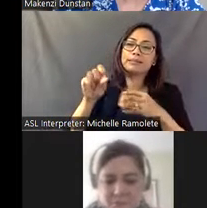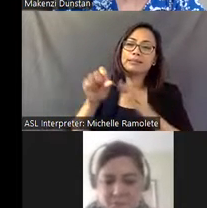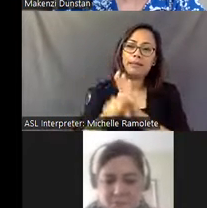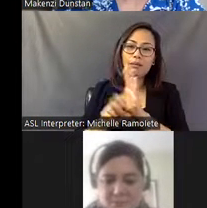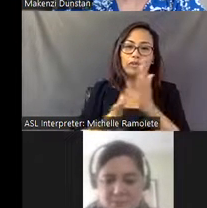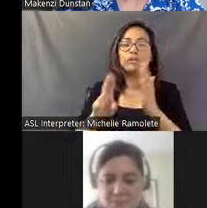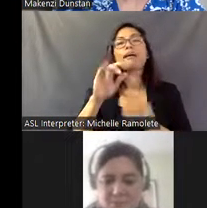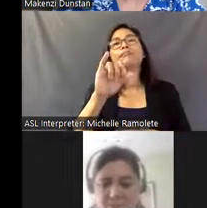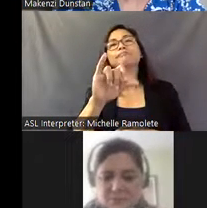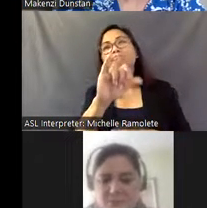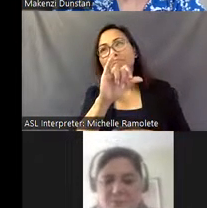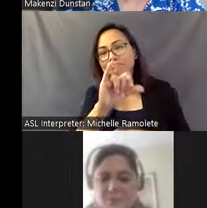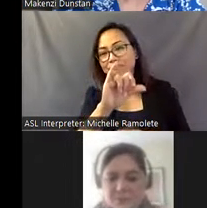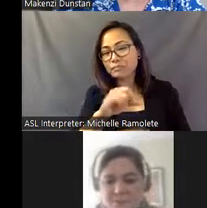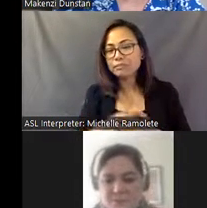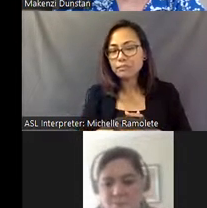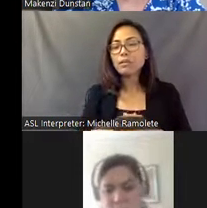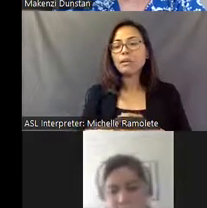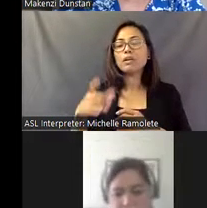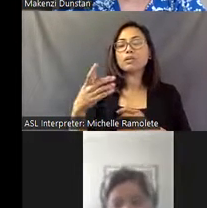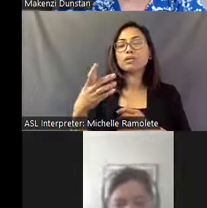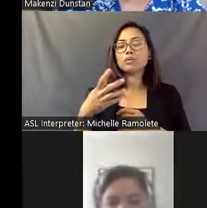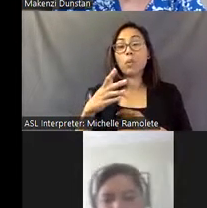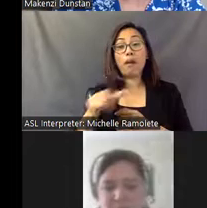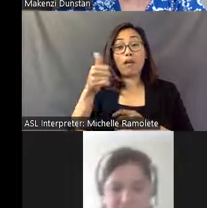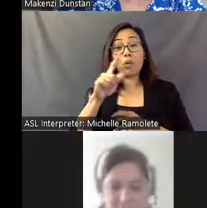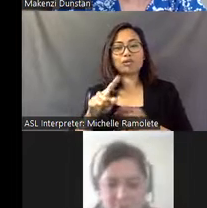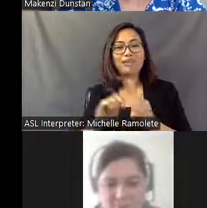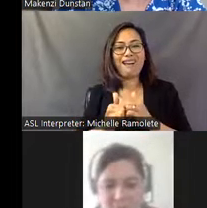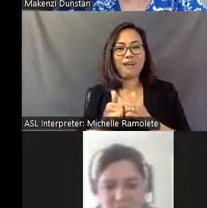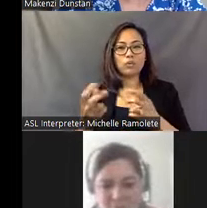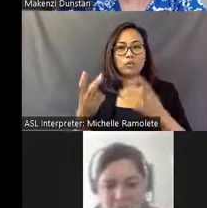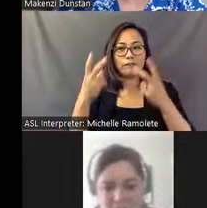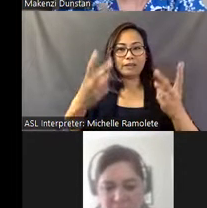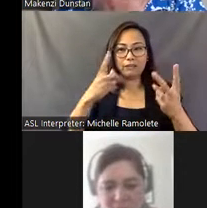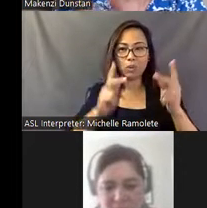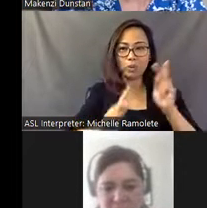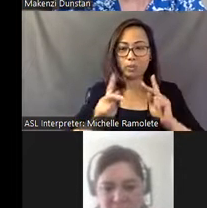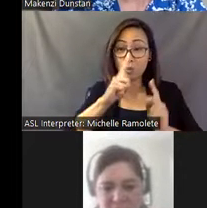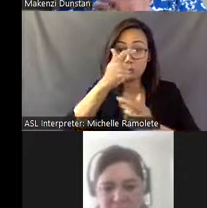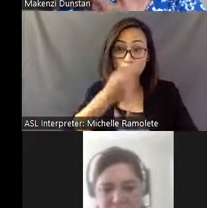So, another question about how to visit the site today: like, if there's reservations,